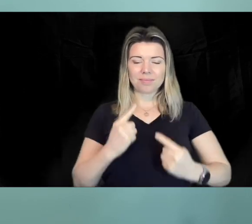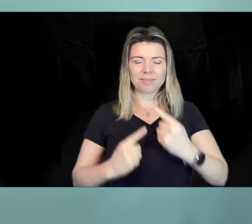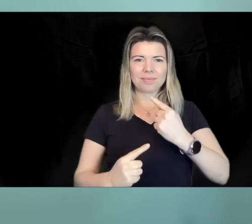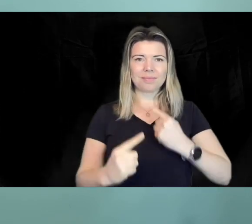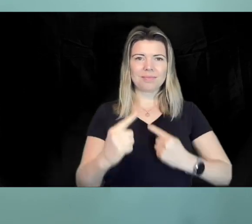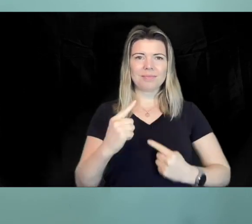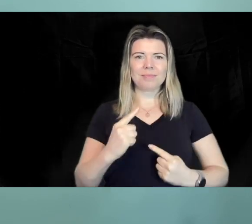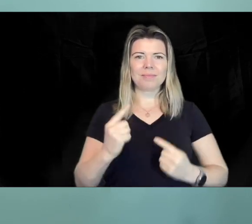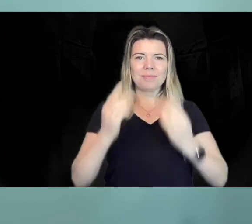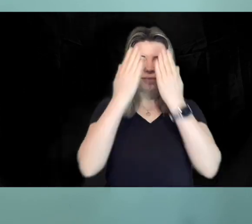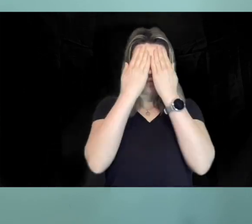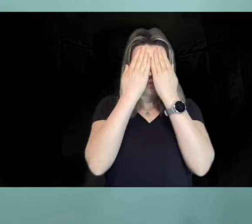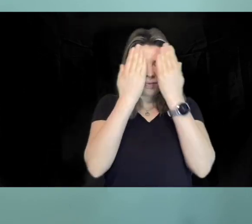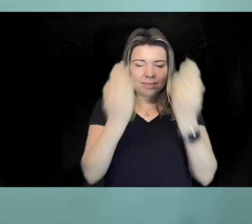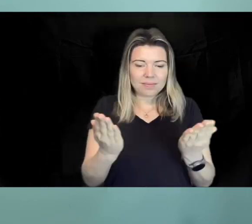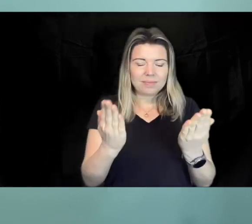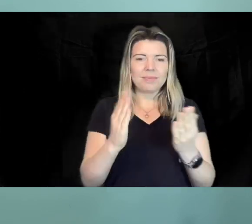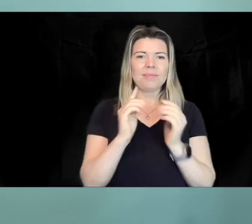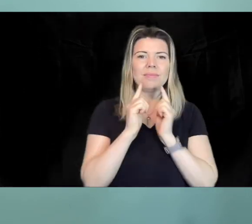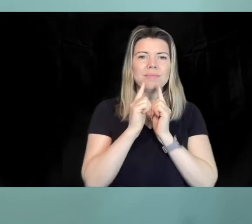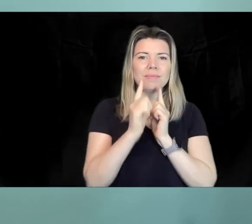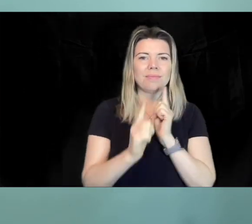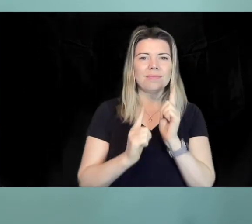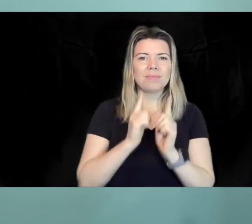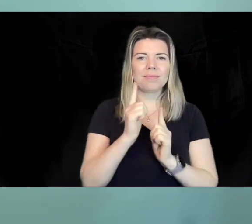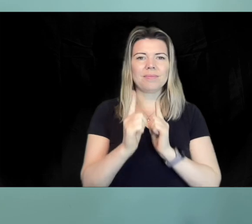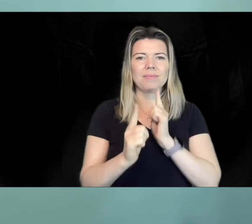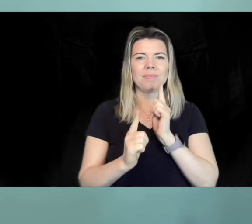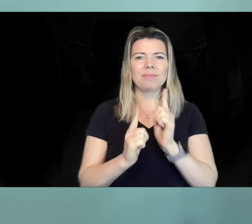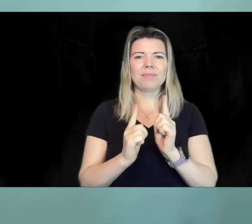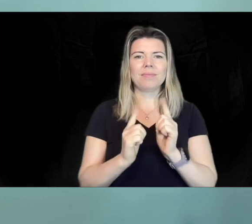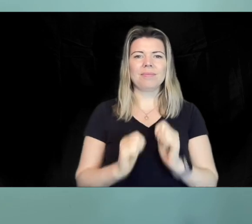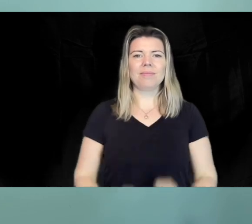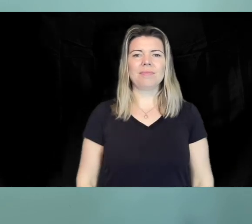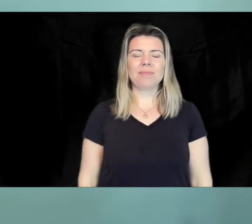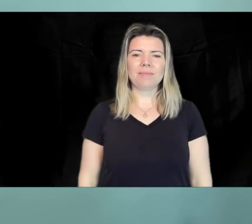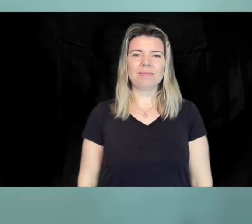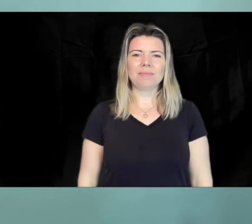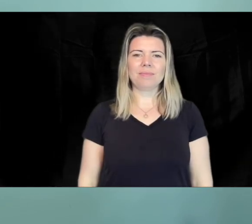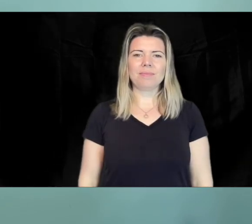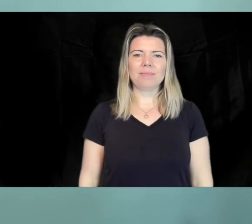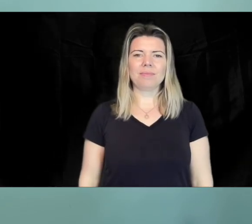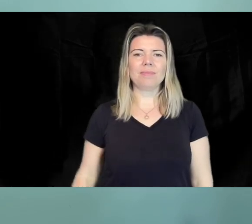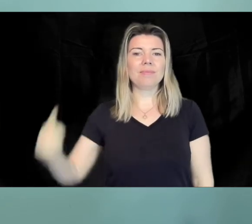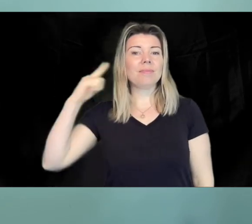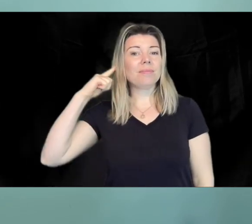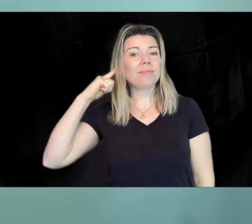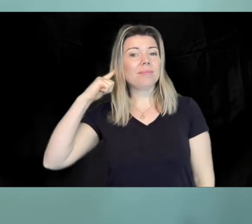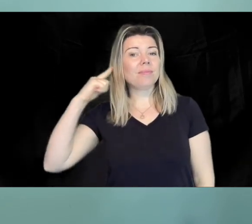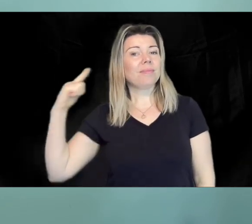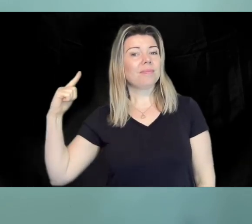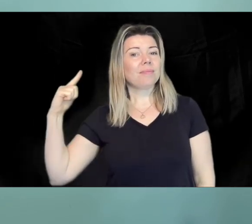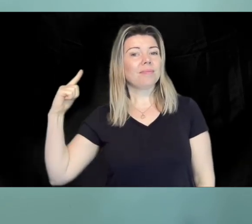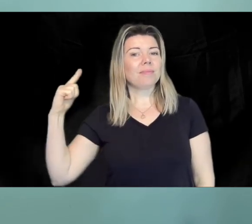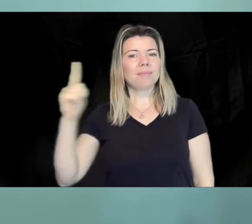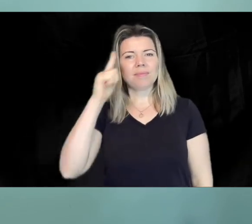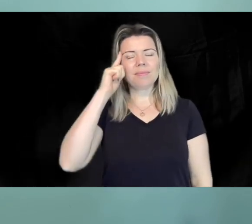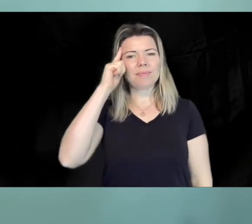events and consultations showcasing the progress that's been made thus far, and as a result we've